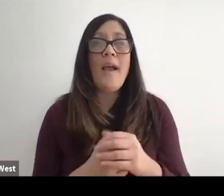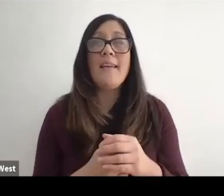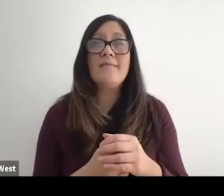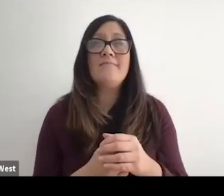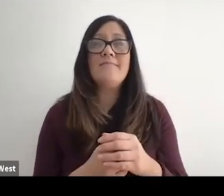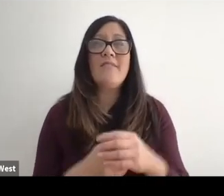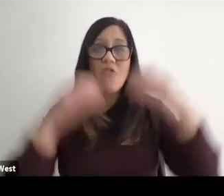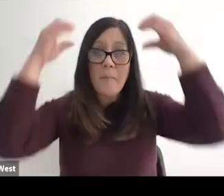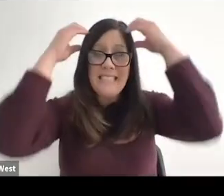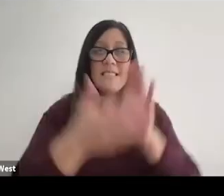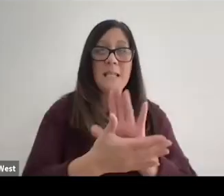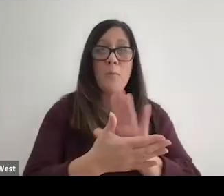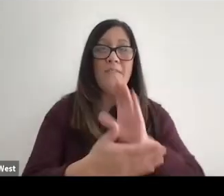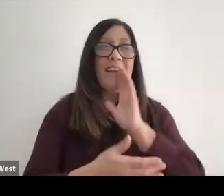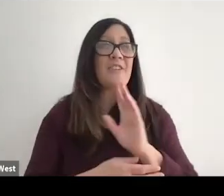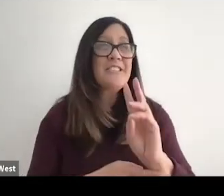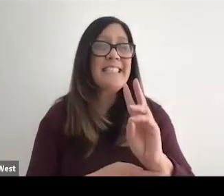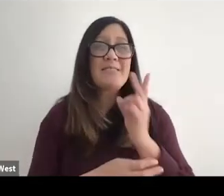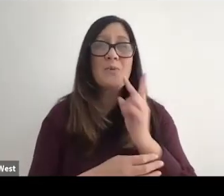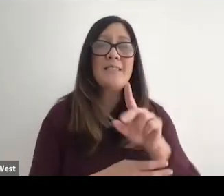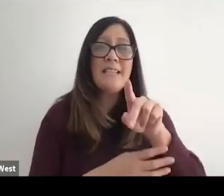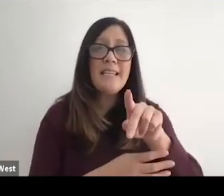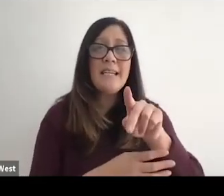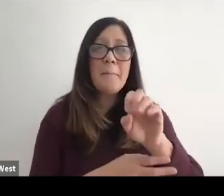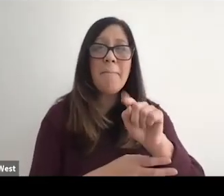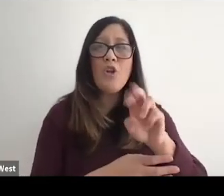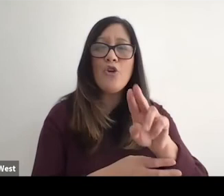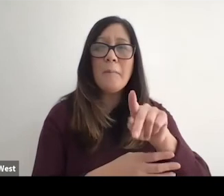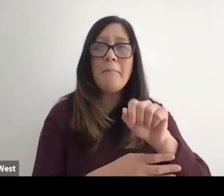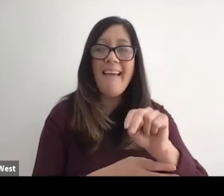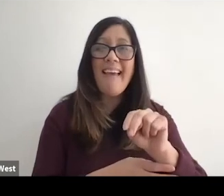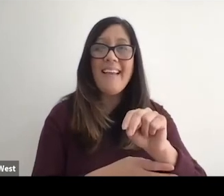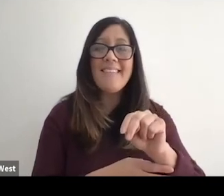I'm six years old I see Peter Pan. The building Peter Pan is Captain Hook.